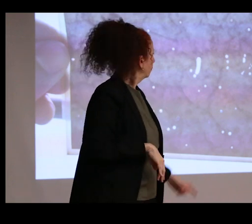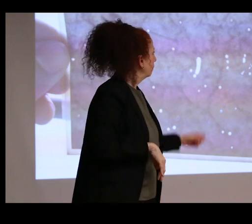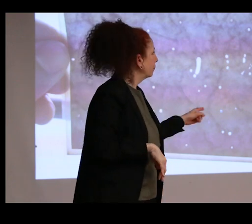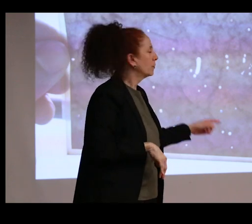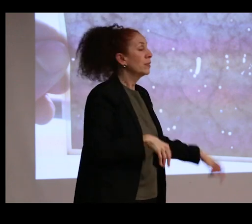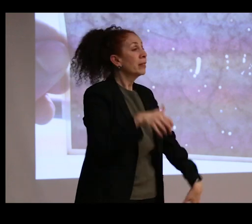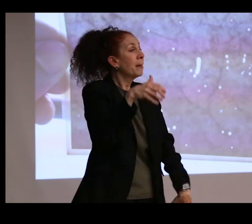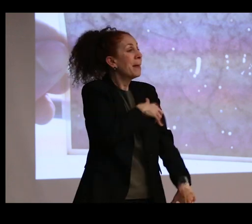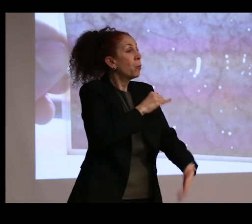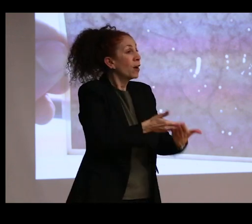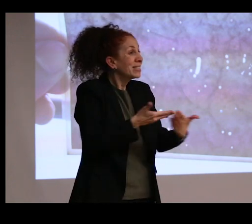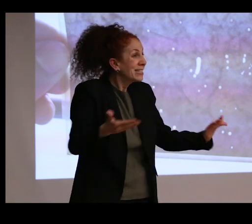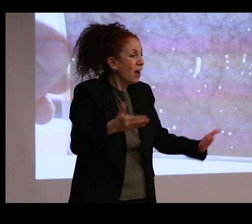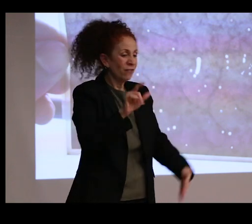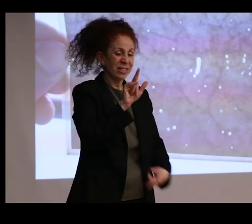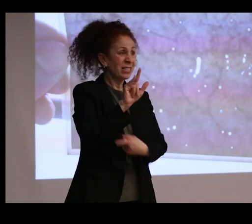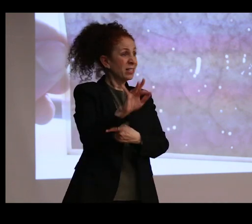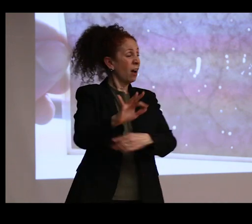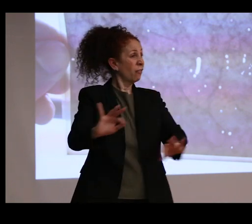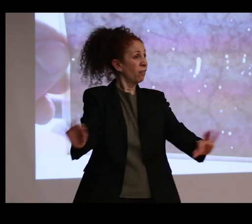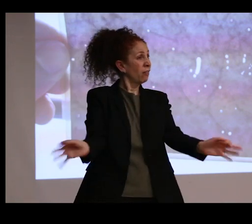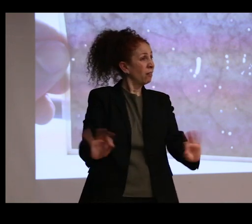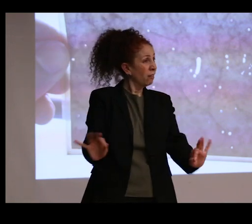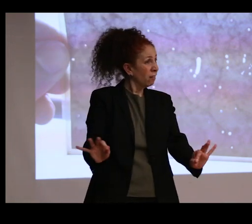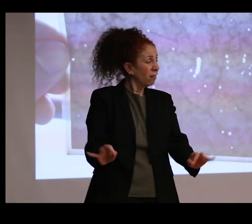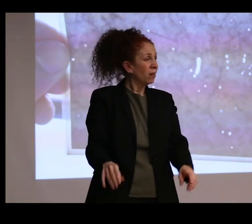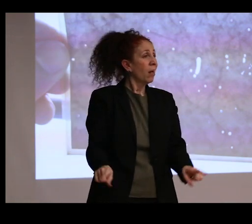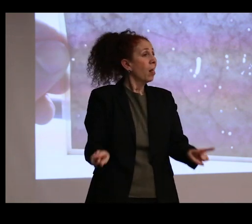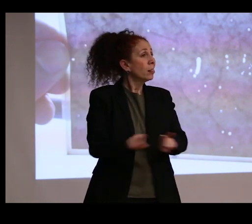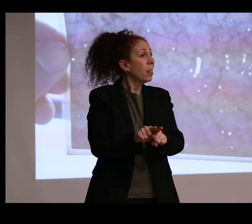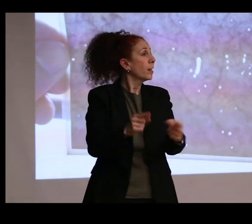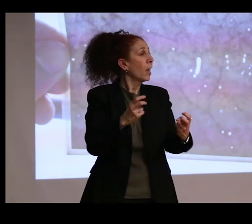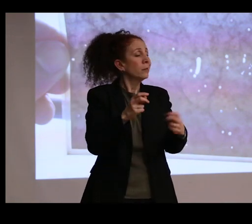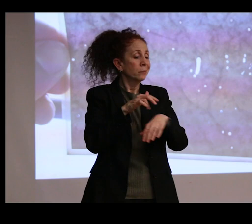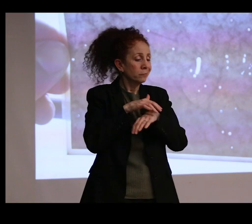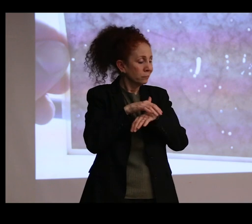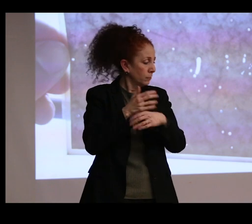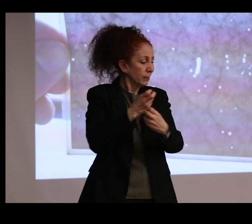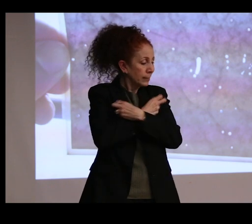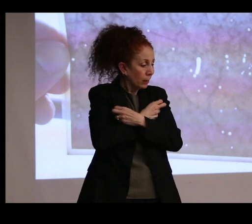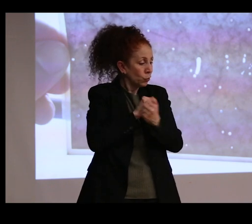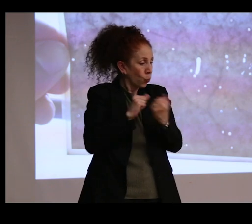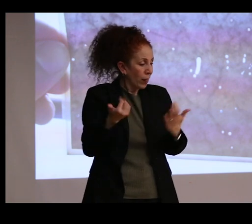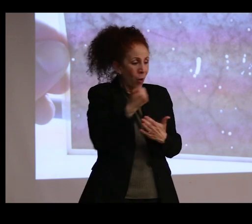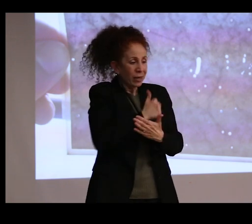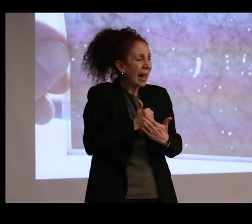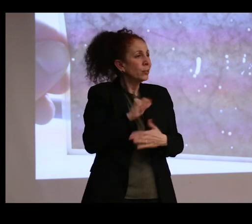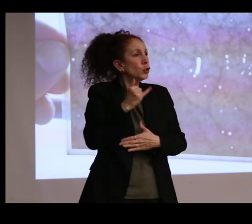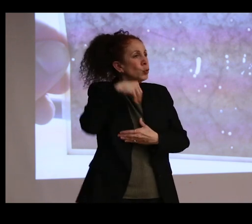is not that it's just stuff like a de-juiced exoskeleton stifled under glass. The power of stuff is in imagining